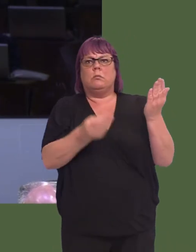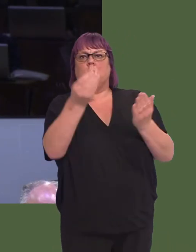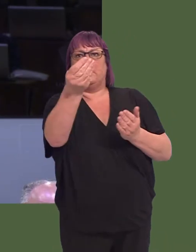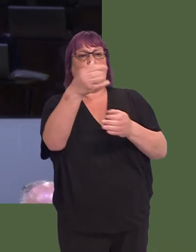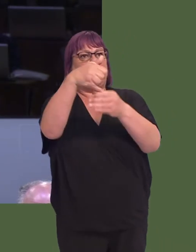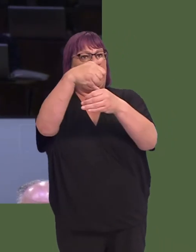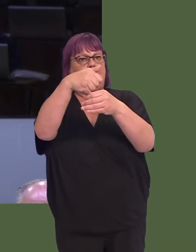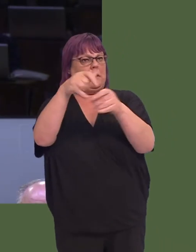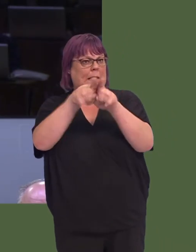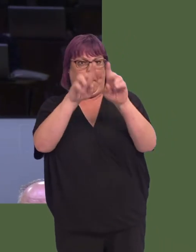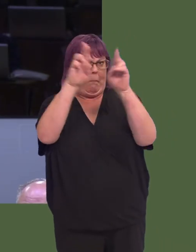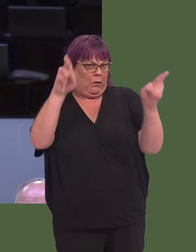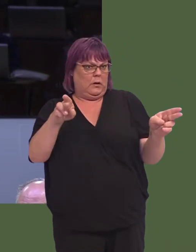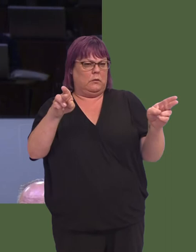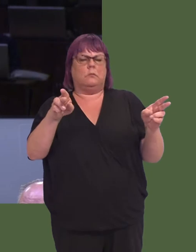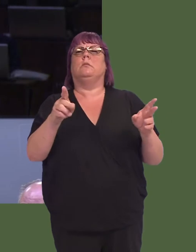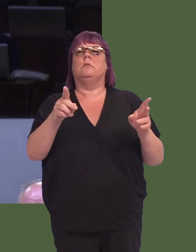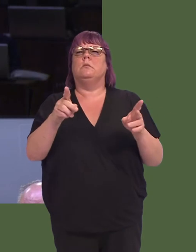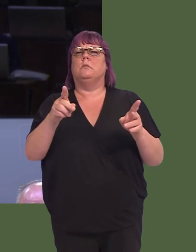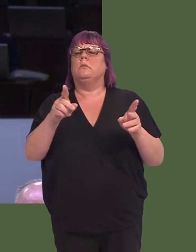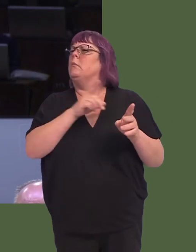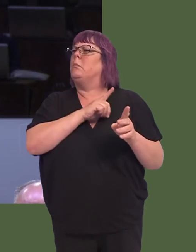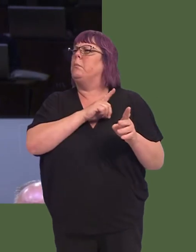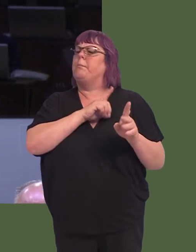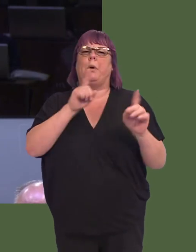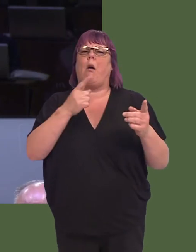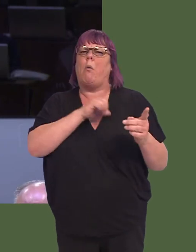from within the building where he was given the prescription, so I do find the policy